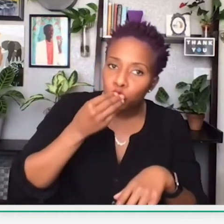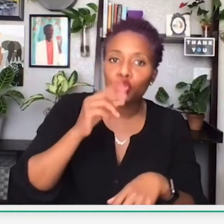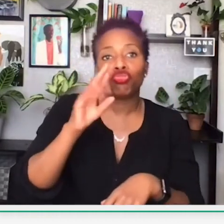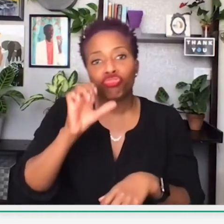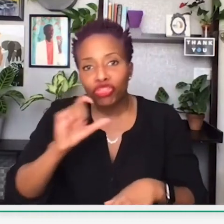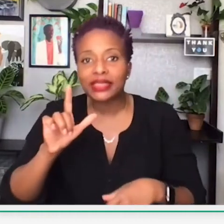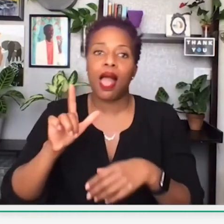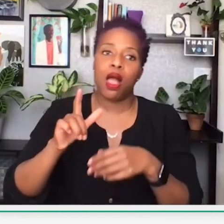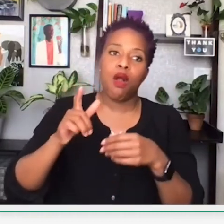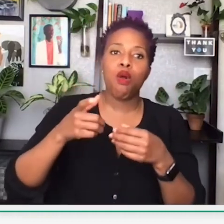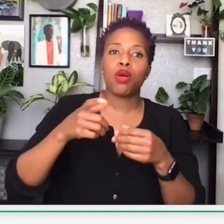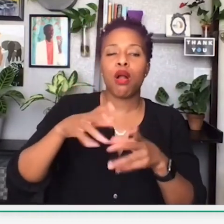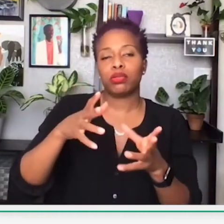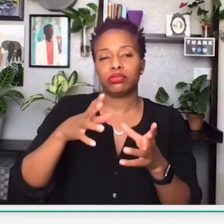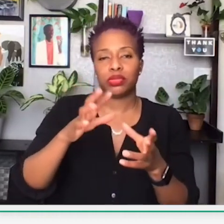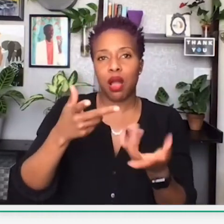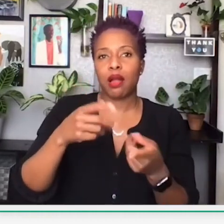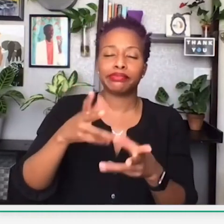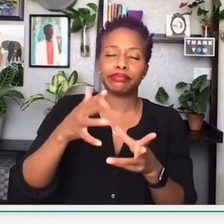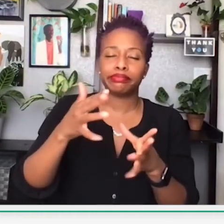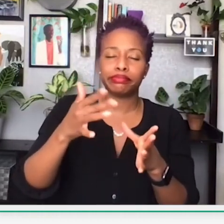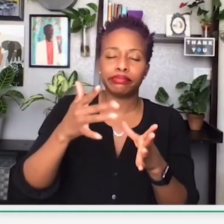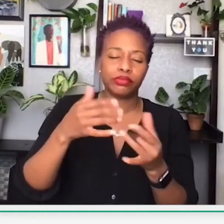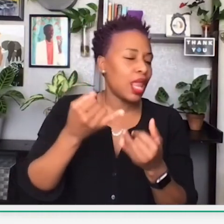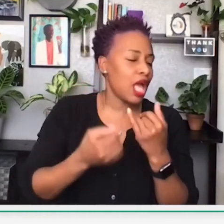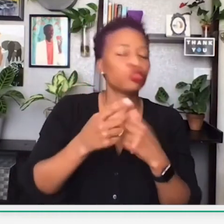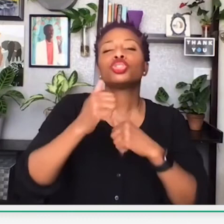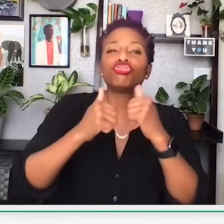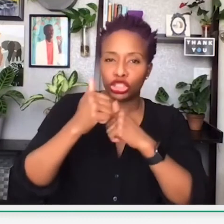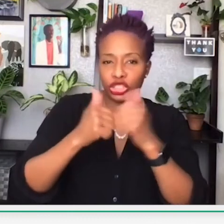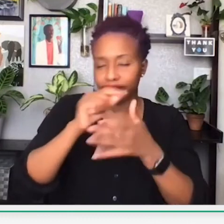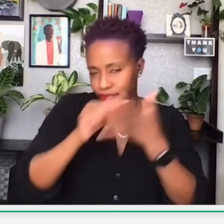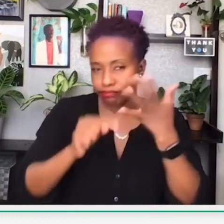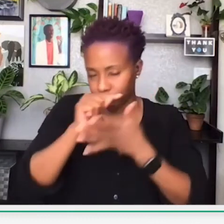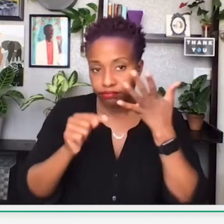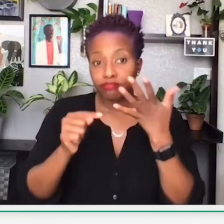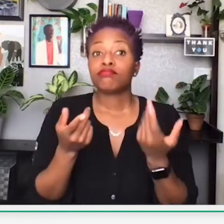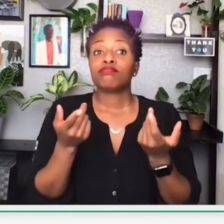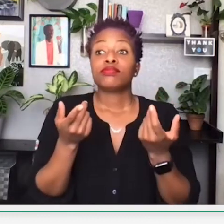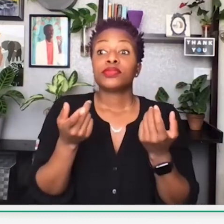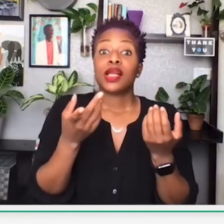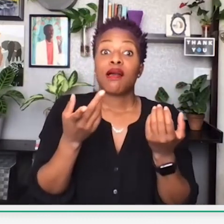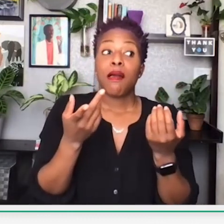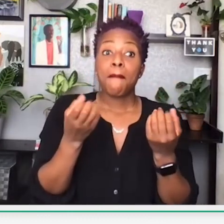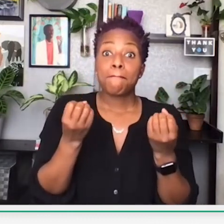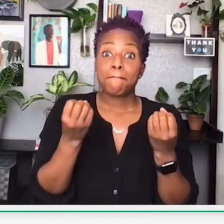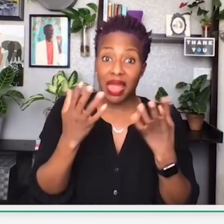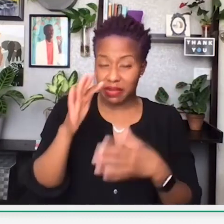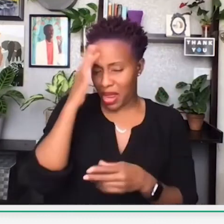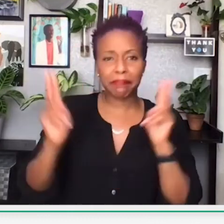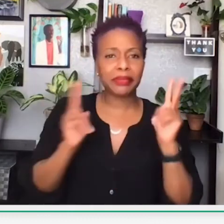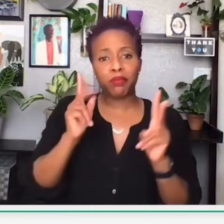services, beauty, retail, contracting, and construction.